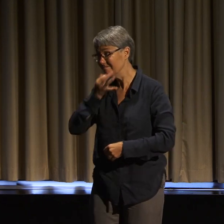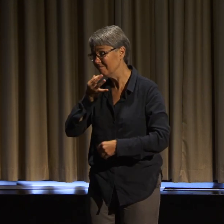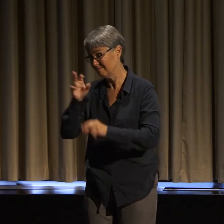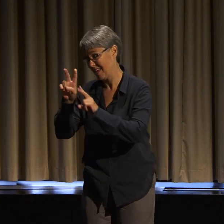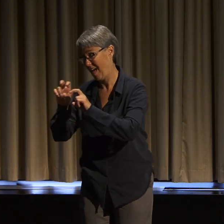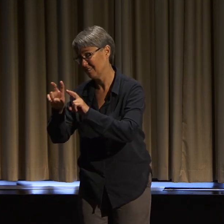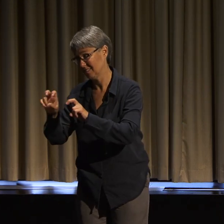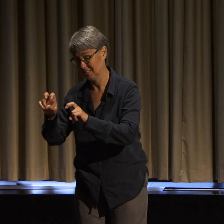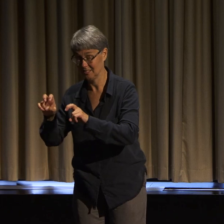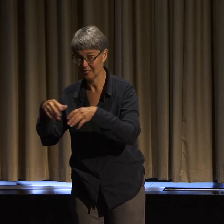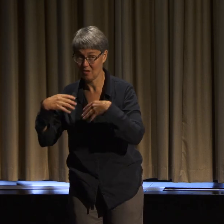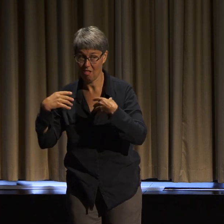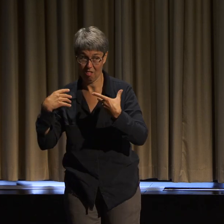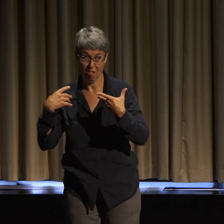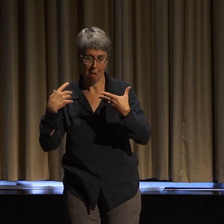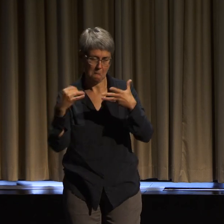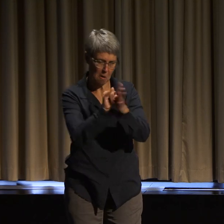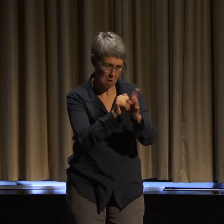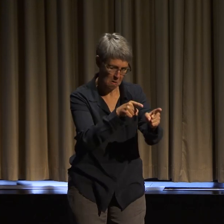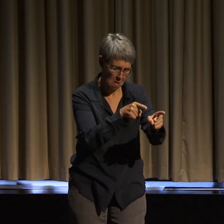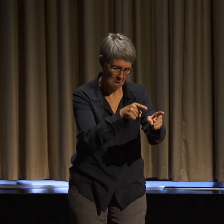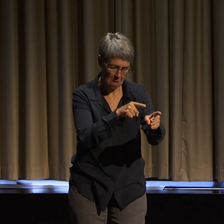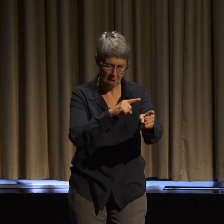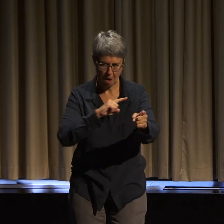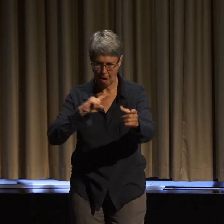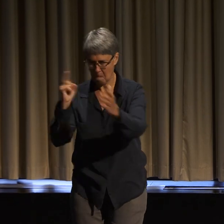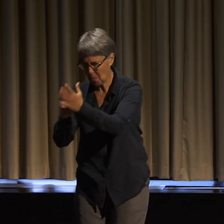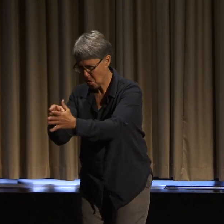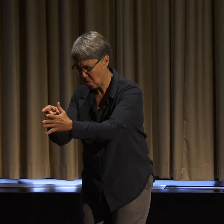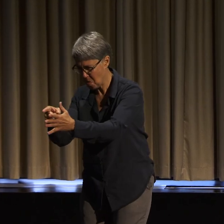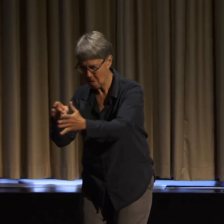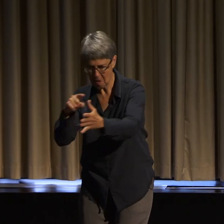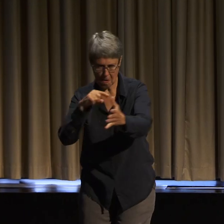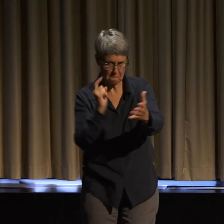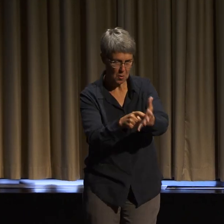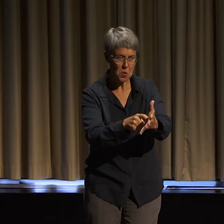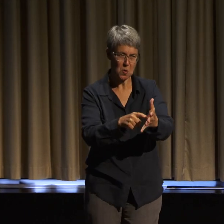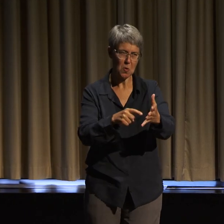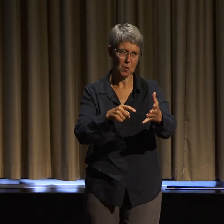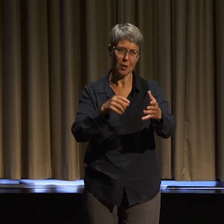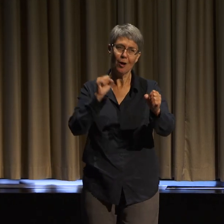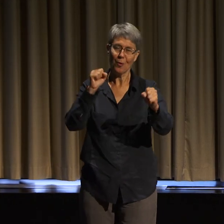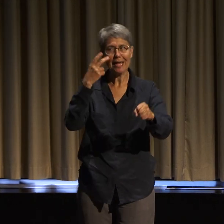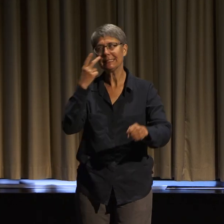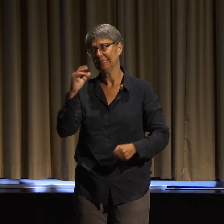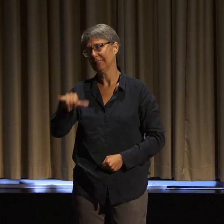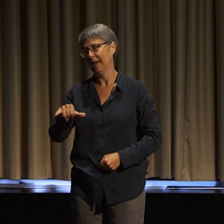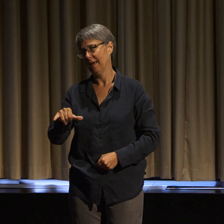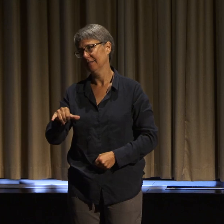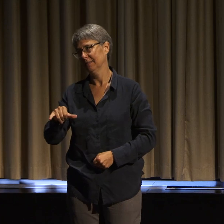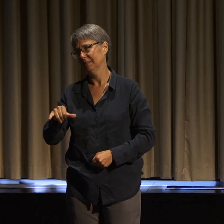and where our lives live in all of their complexities-- privilege, oppression, how we have been harmed,